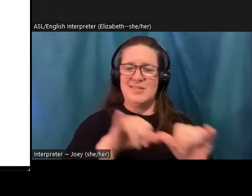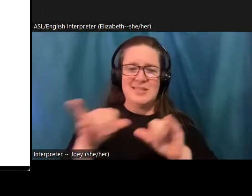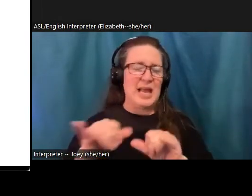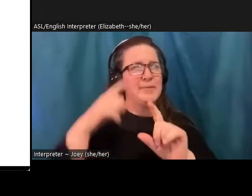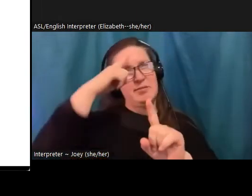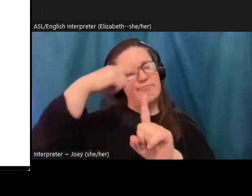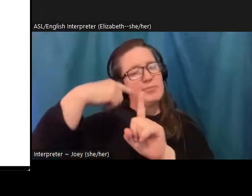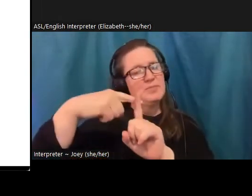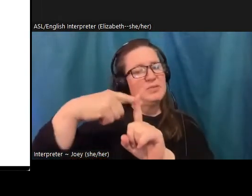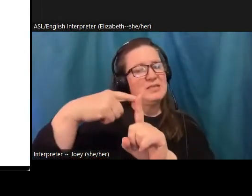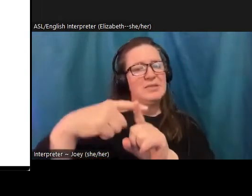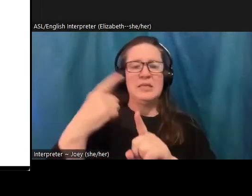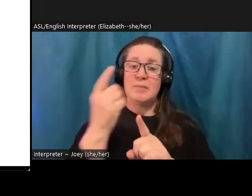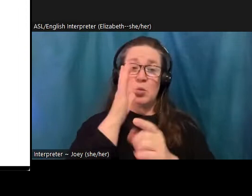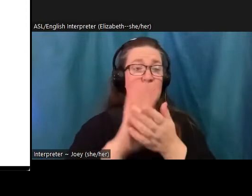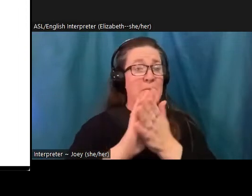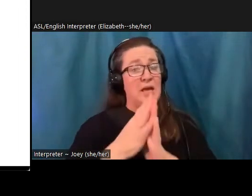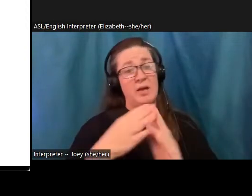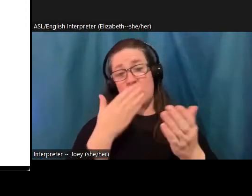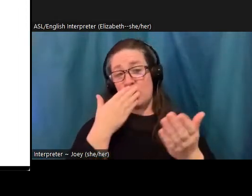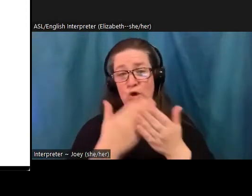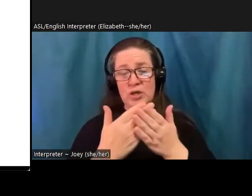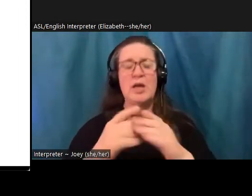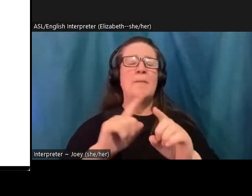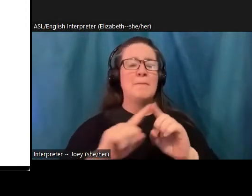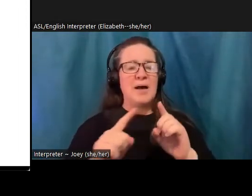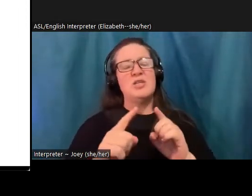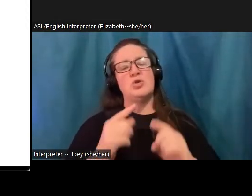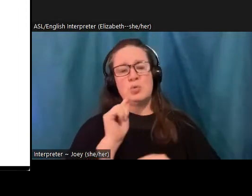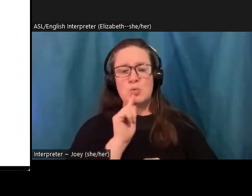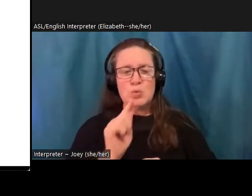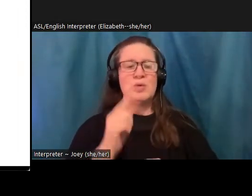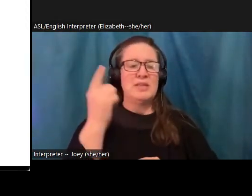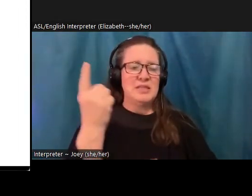something will turn out well, but the certainty that something makes sense, regardless of how it turns out.